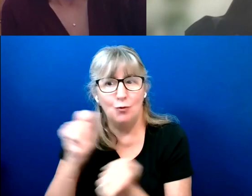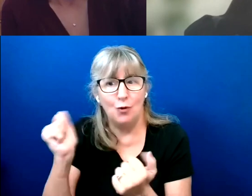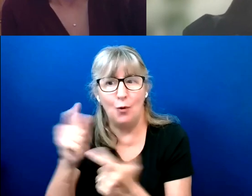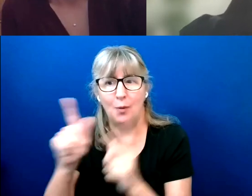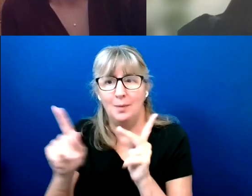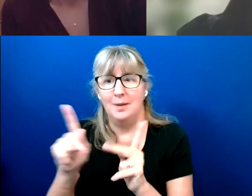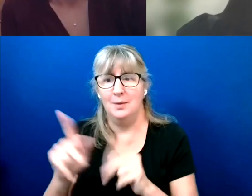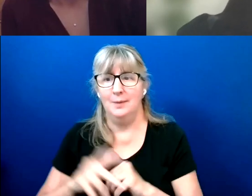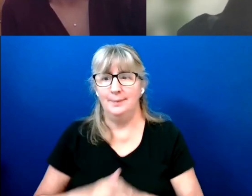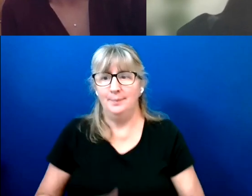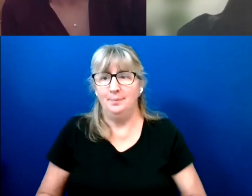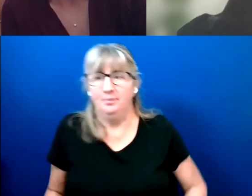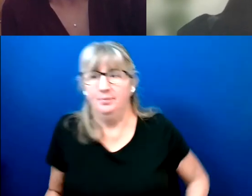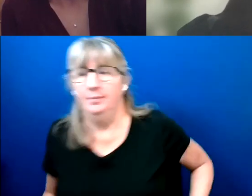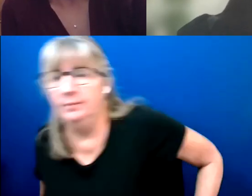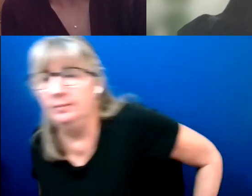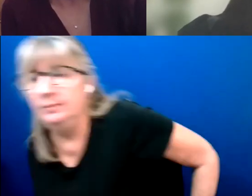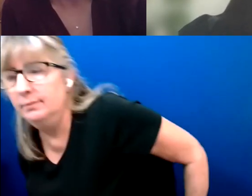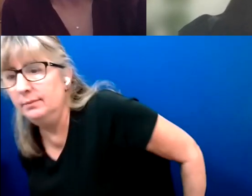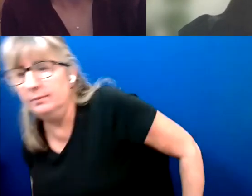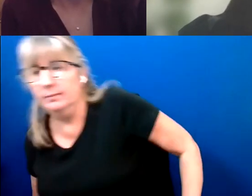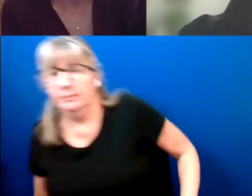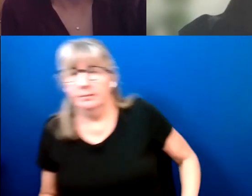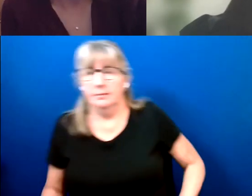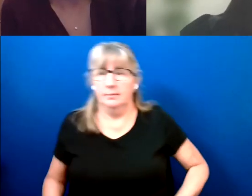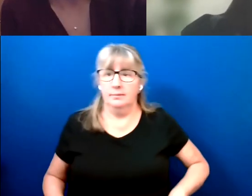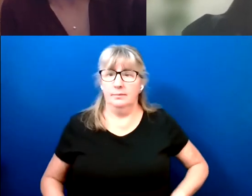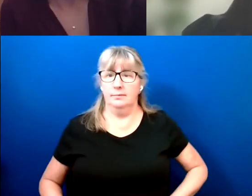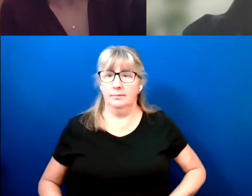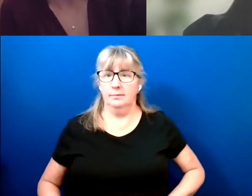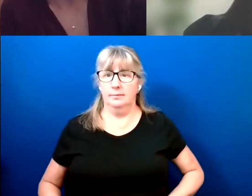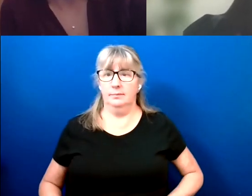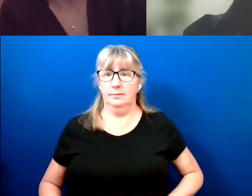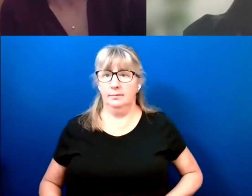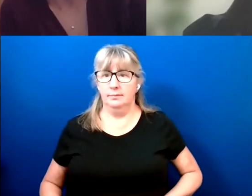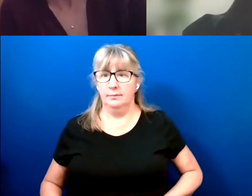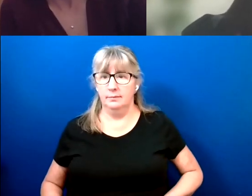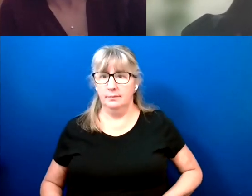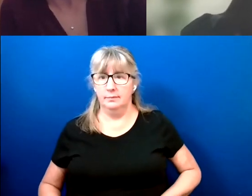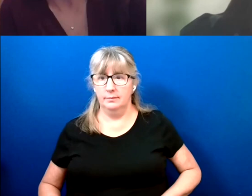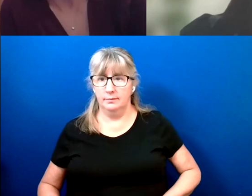I think some of the digital divide, I mean, some of it is due to age that